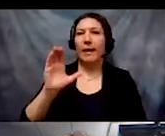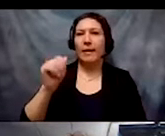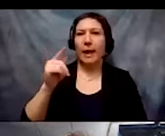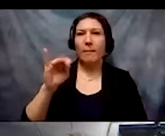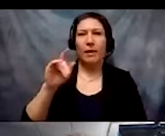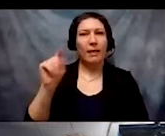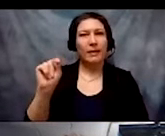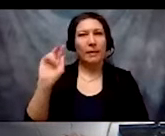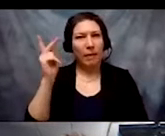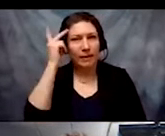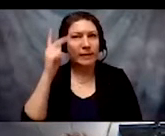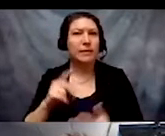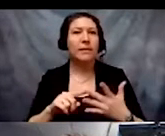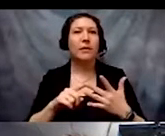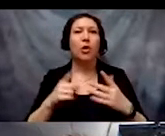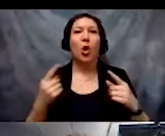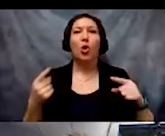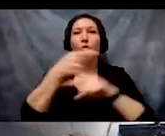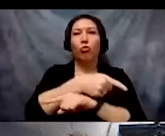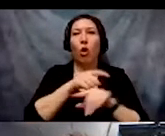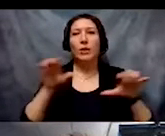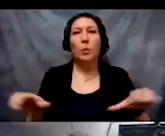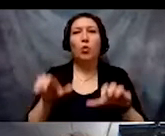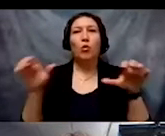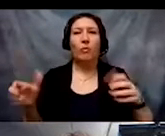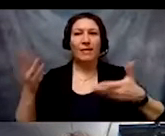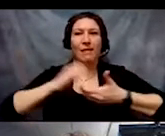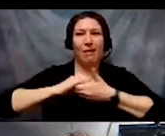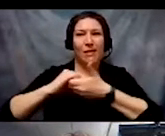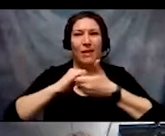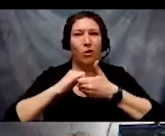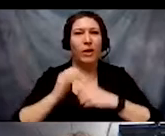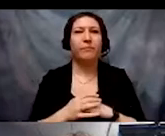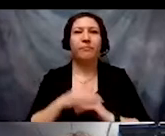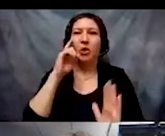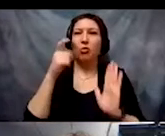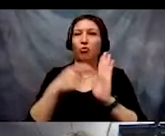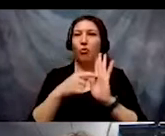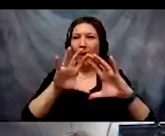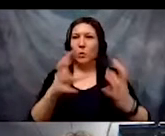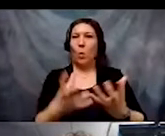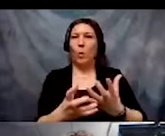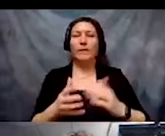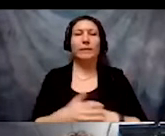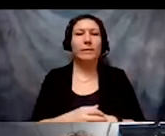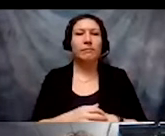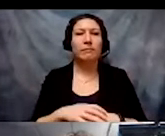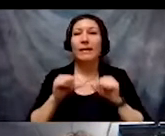cross-movement solidarity, recognizing wholeness, sustainability,